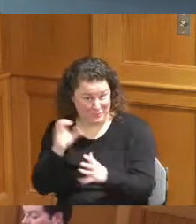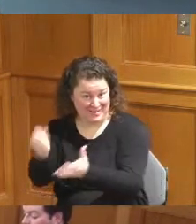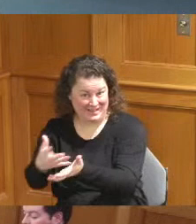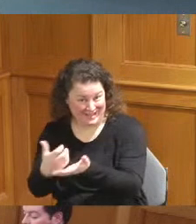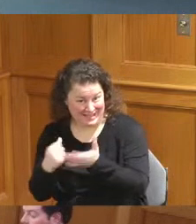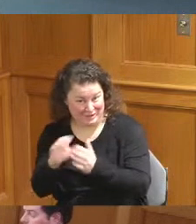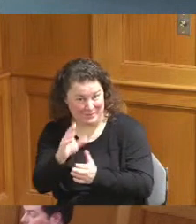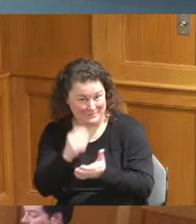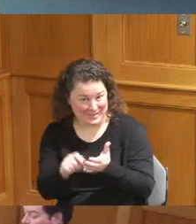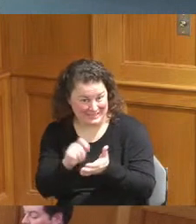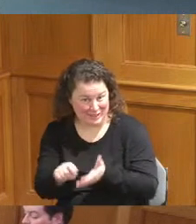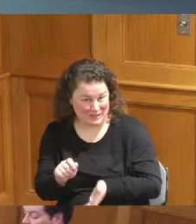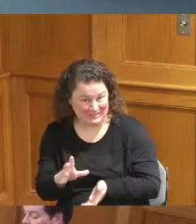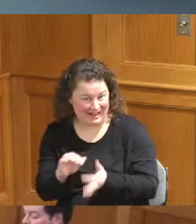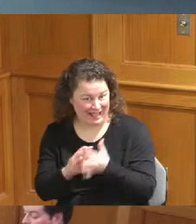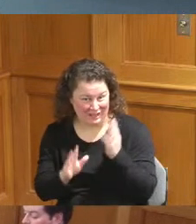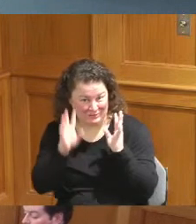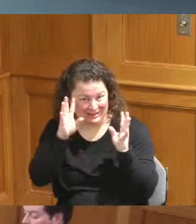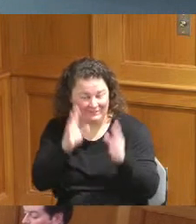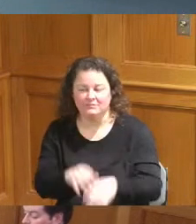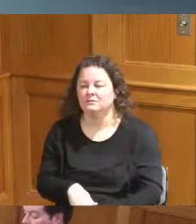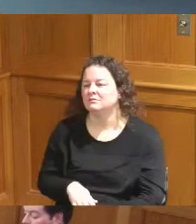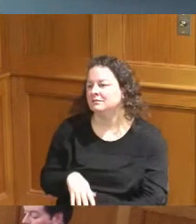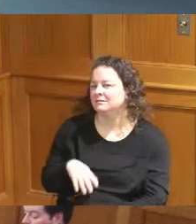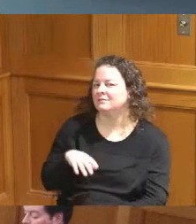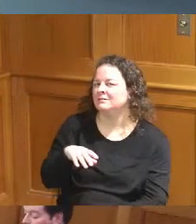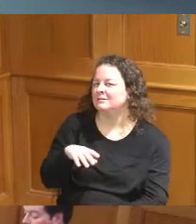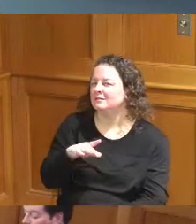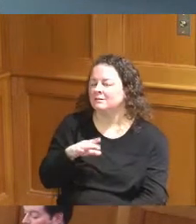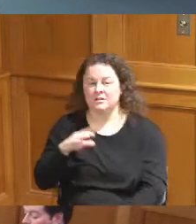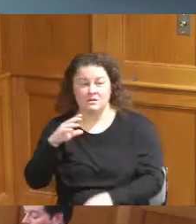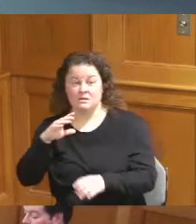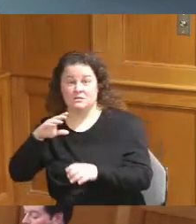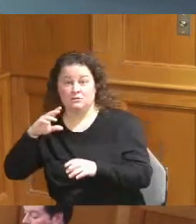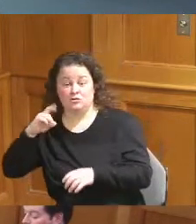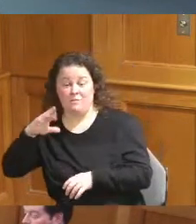what you need so we need to find something for him to do it's done not enough work for him